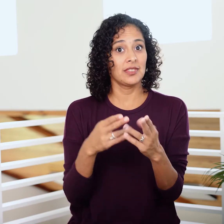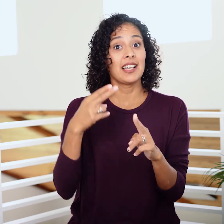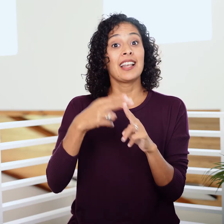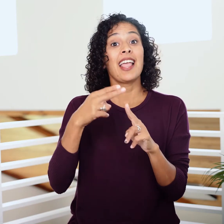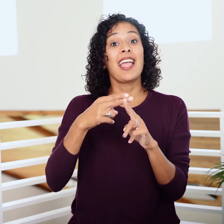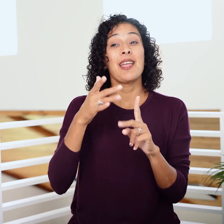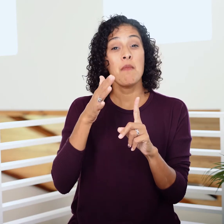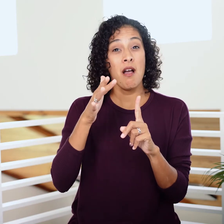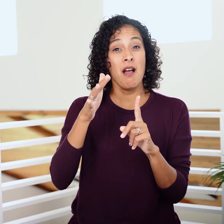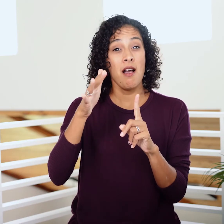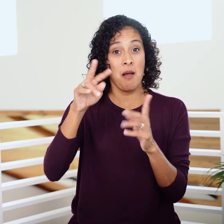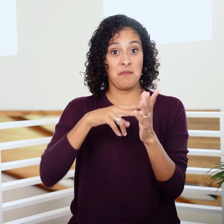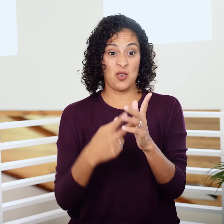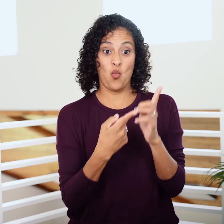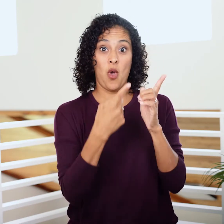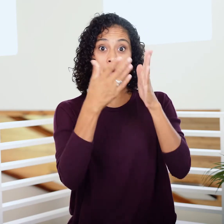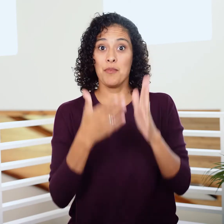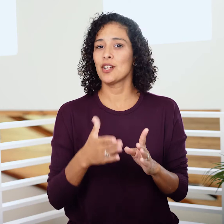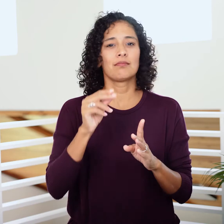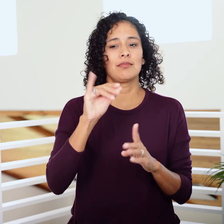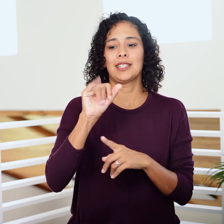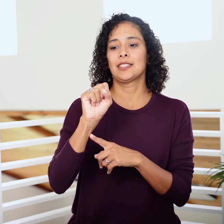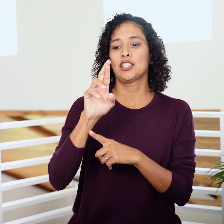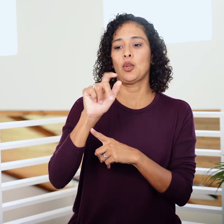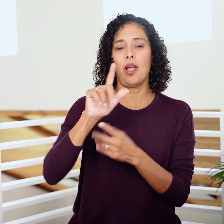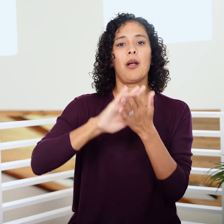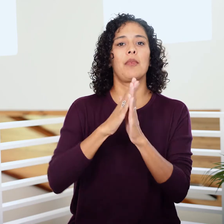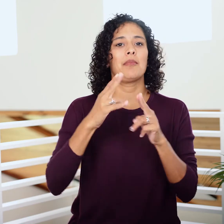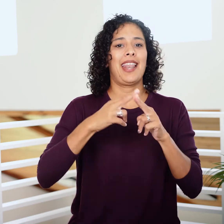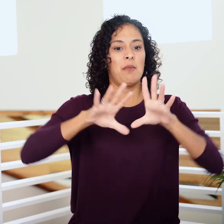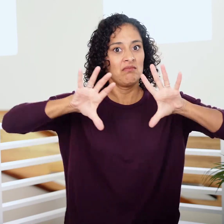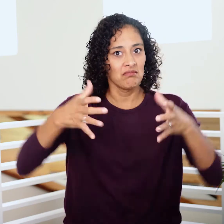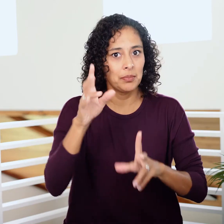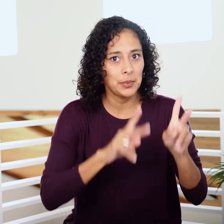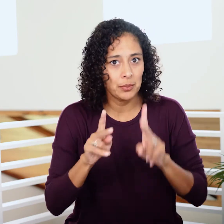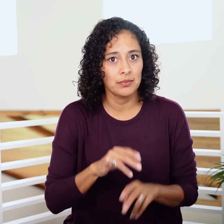The name eventually refers not only to this one man, but to his descendants too.